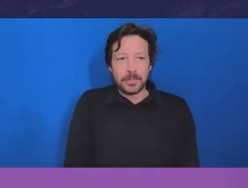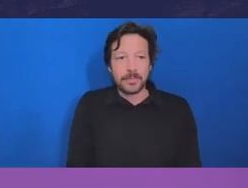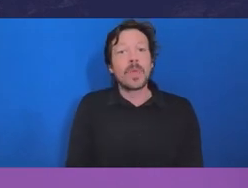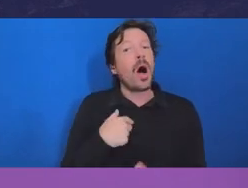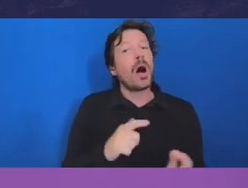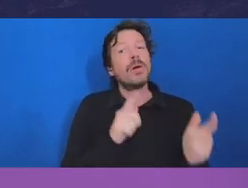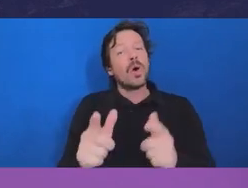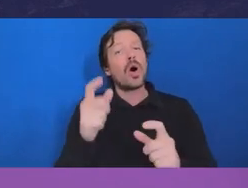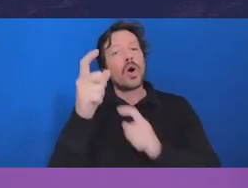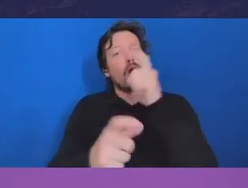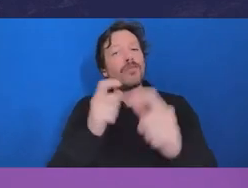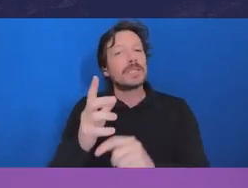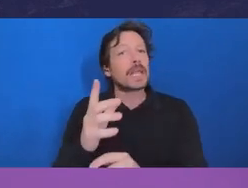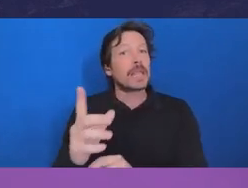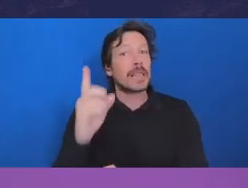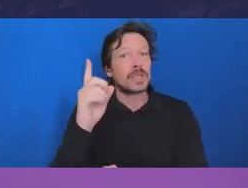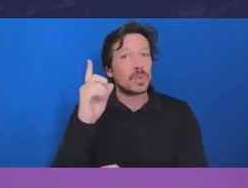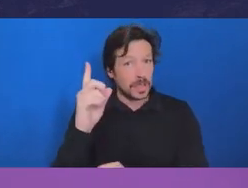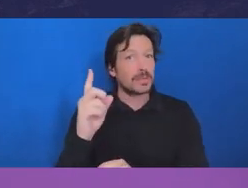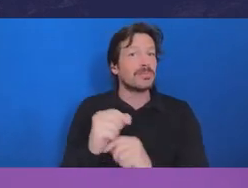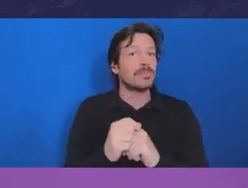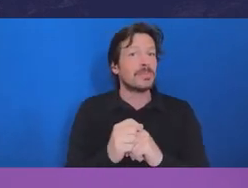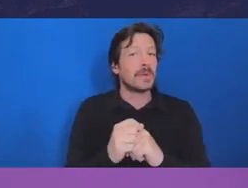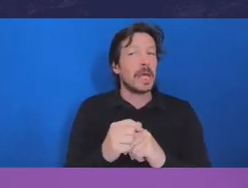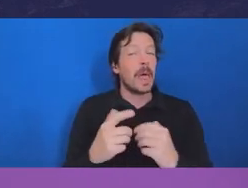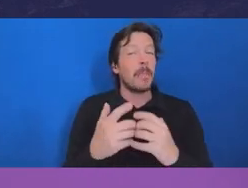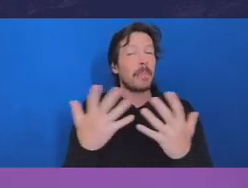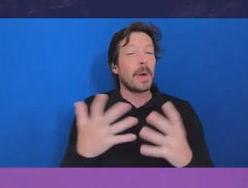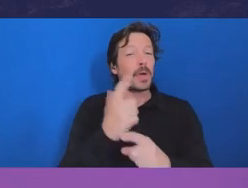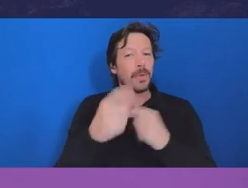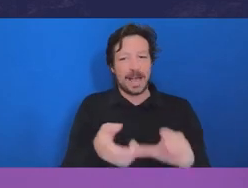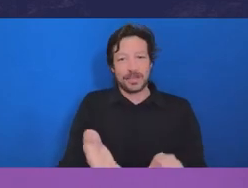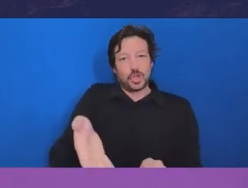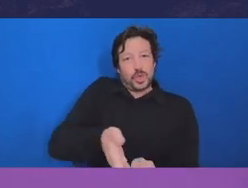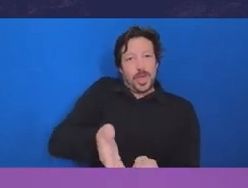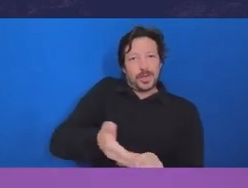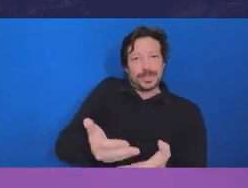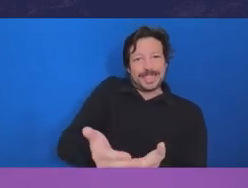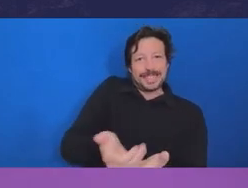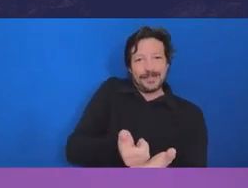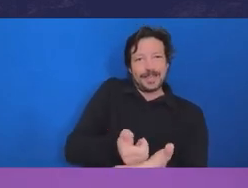and that certainly wasn’t the [illegible] about the psychological safety of the environment, which is such an important part of the culture.